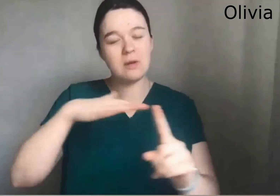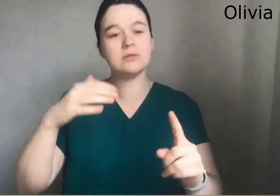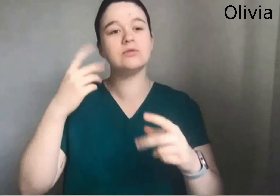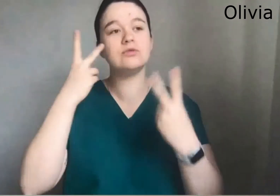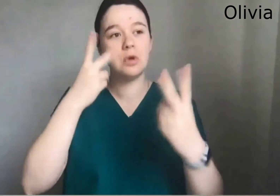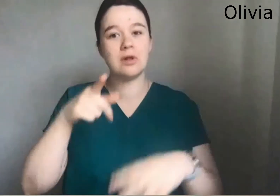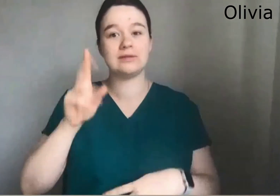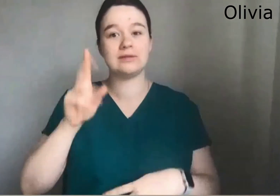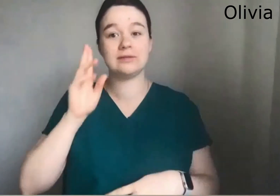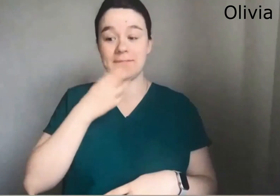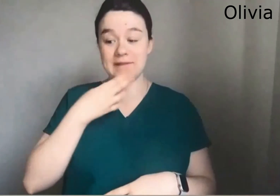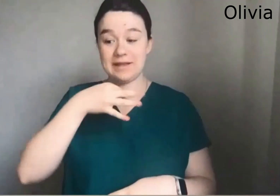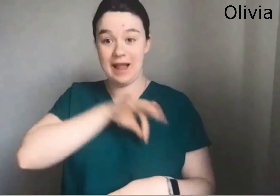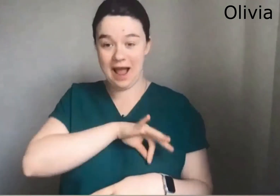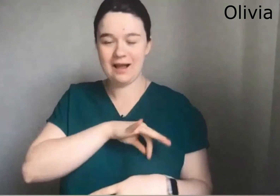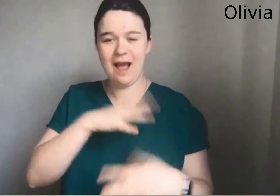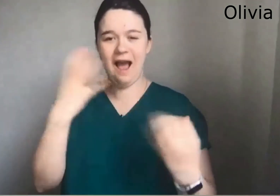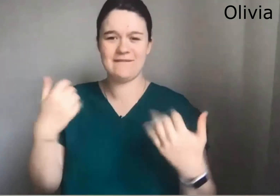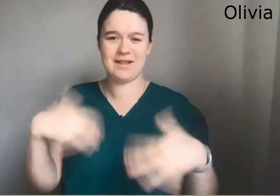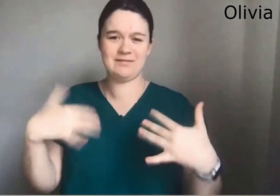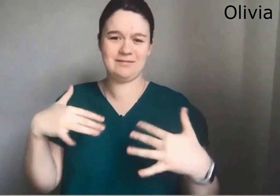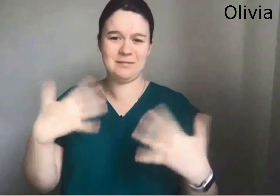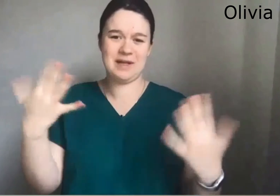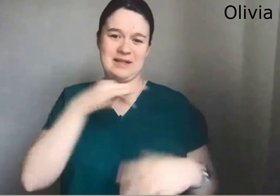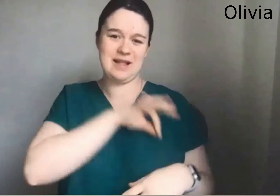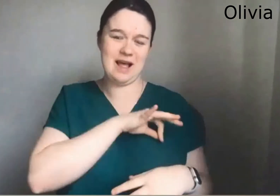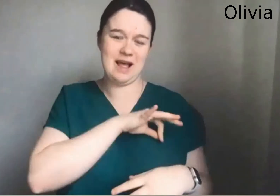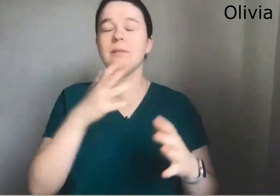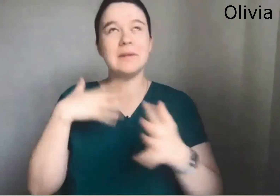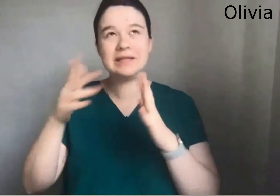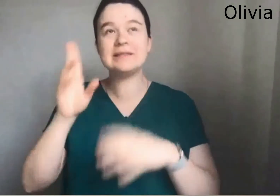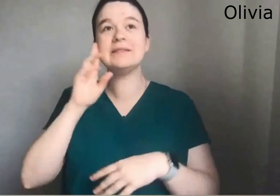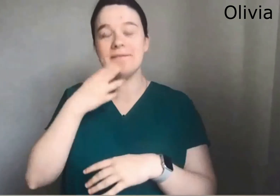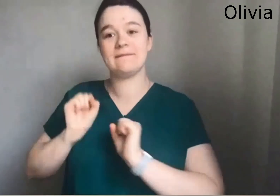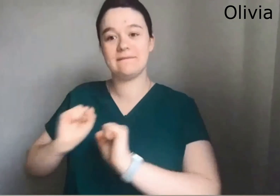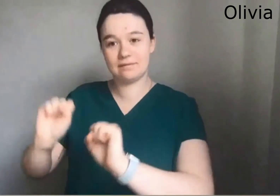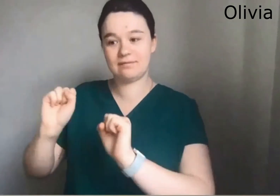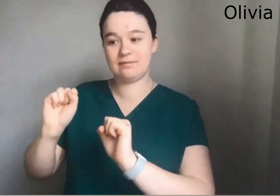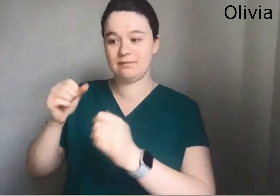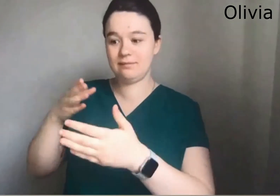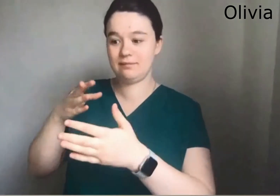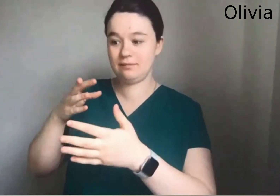So I think some more awareness around that area And I think to see that